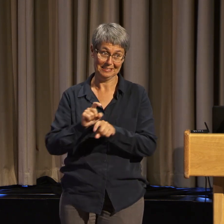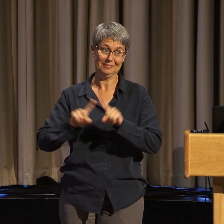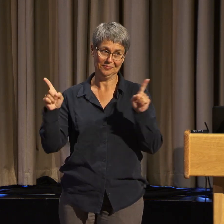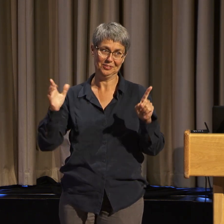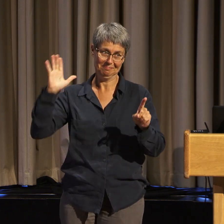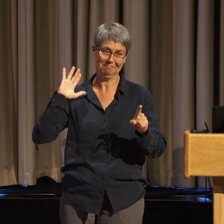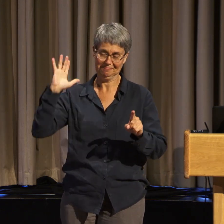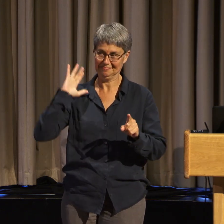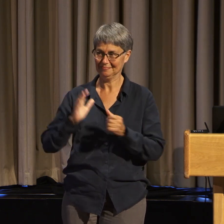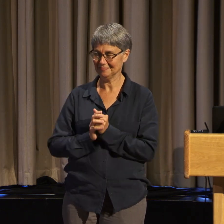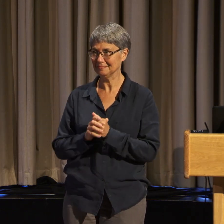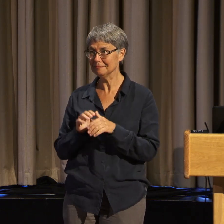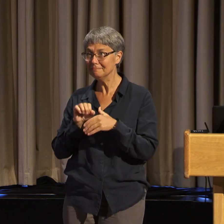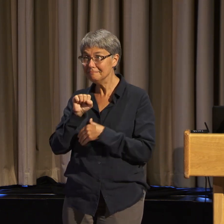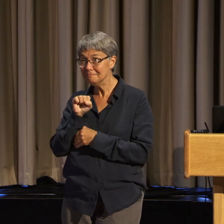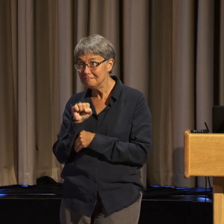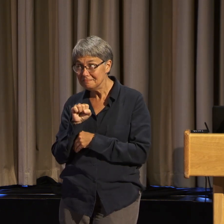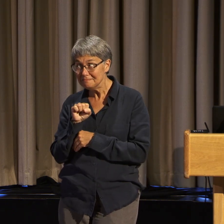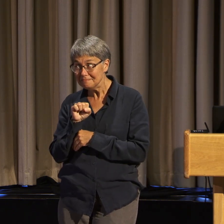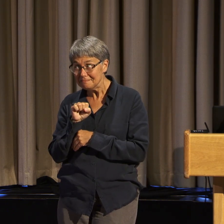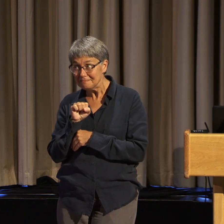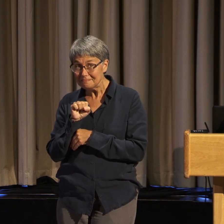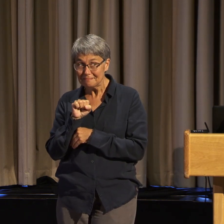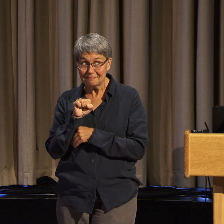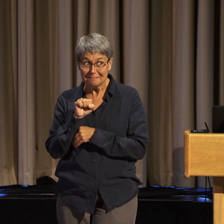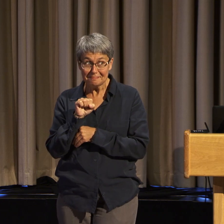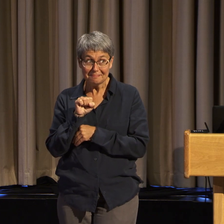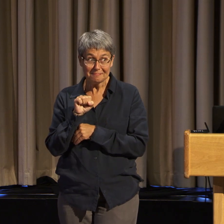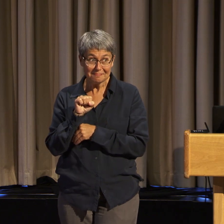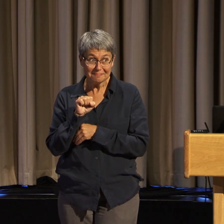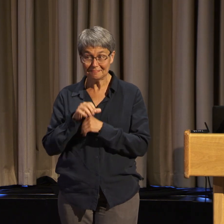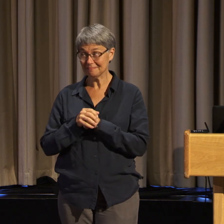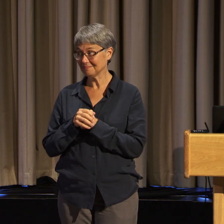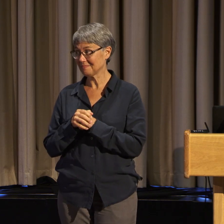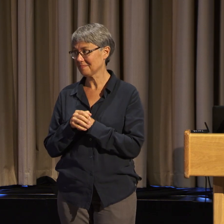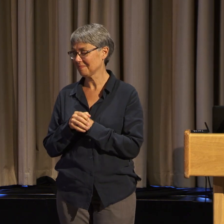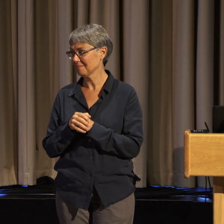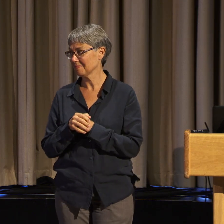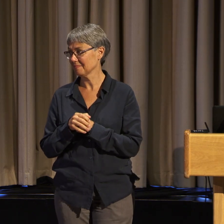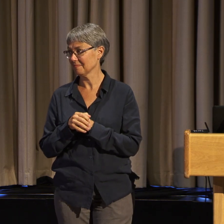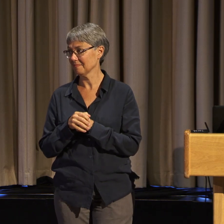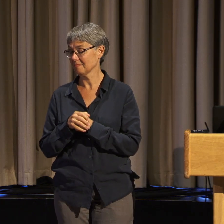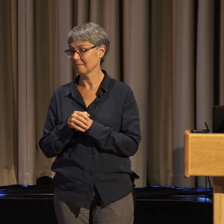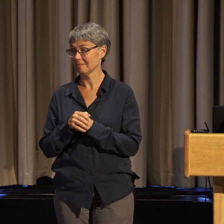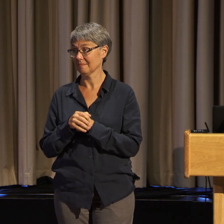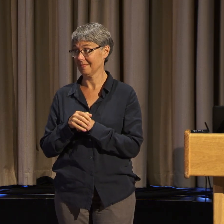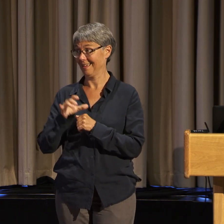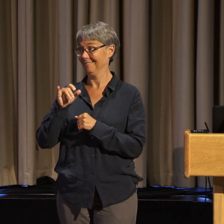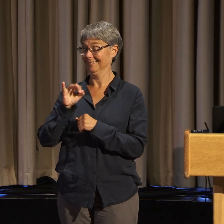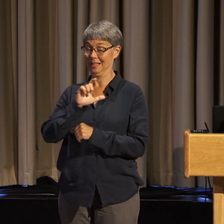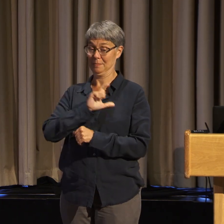And a specific arrest and an arrest situation and fighting